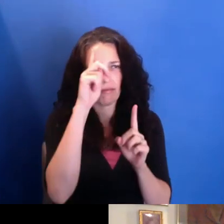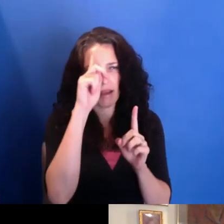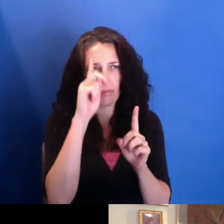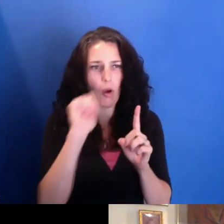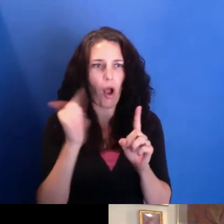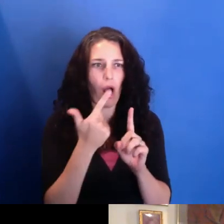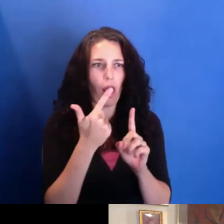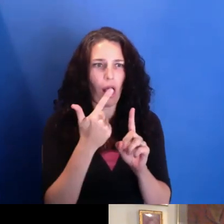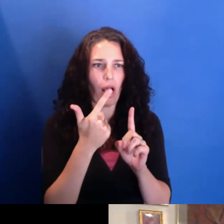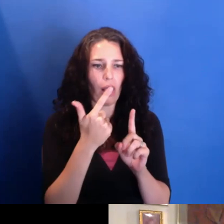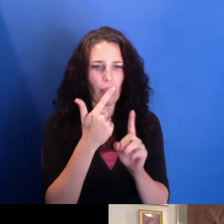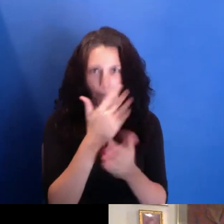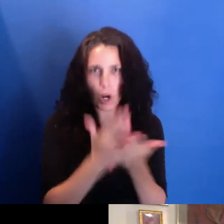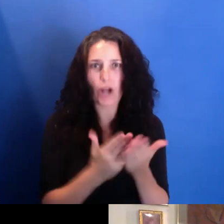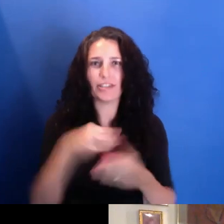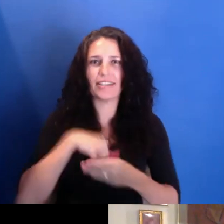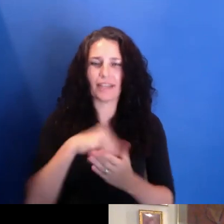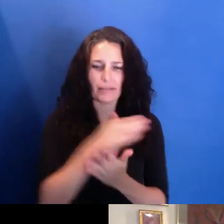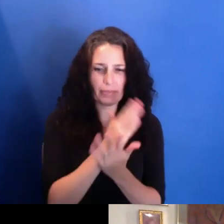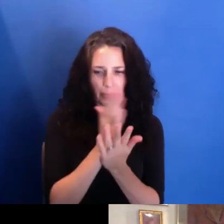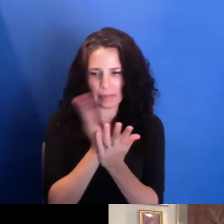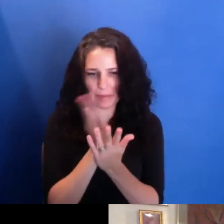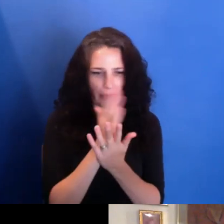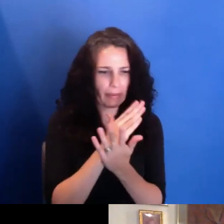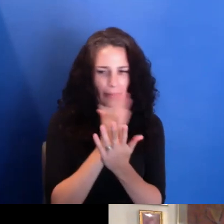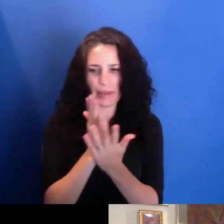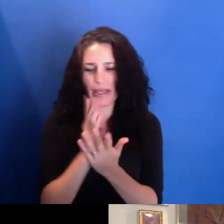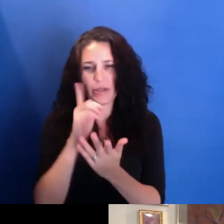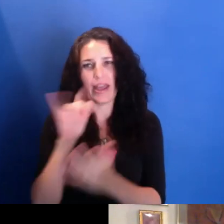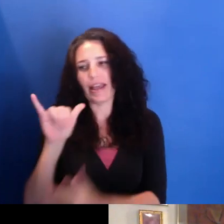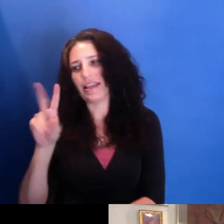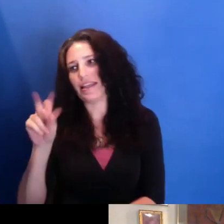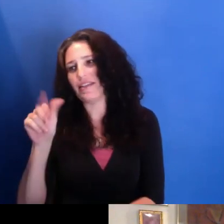and so considering all of my names. Yvonne is-- I'm named after my mother